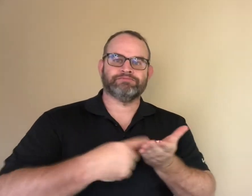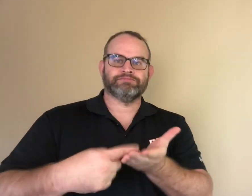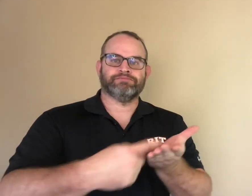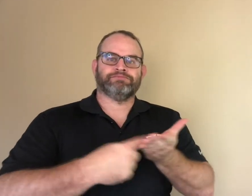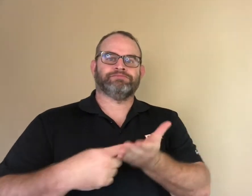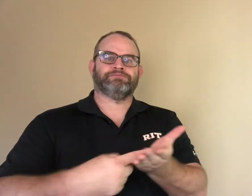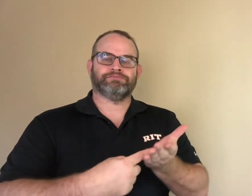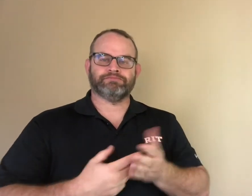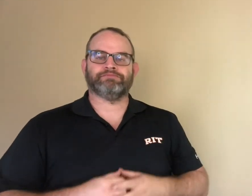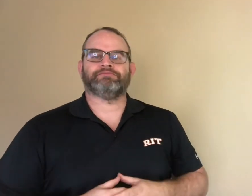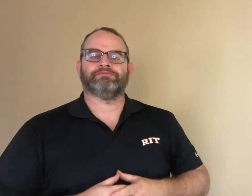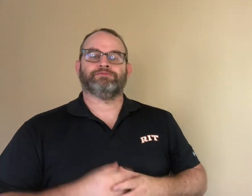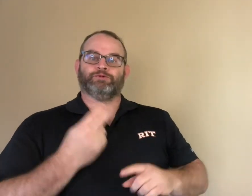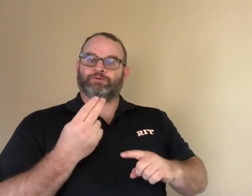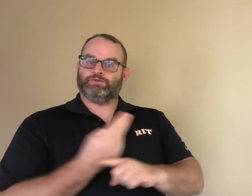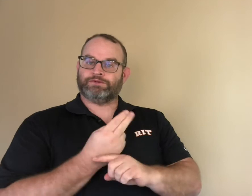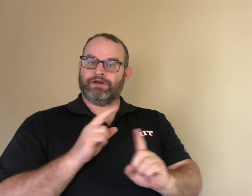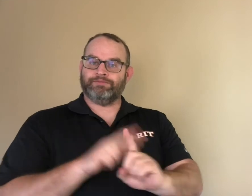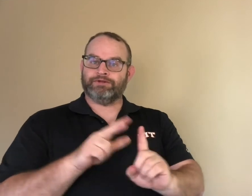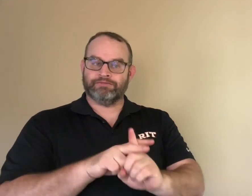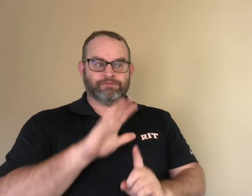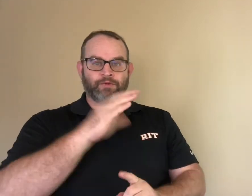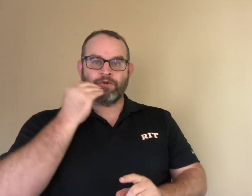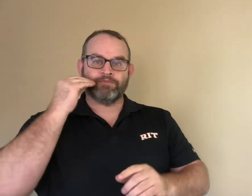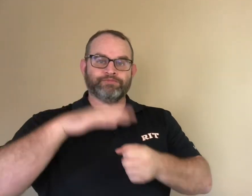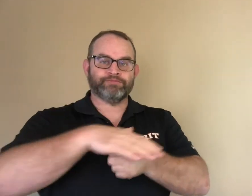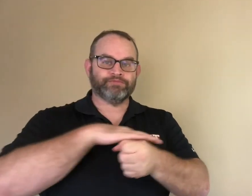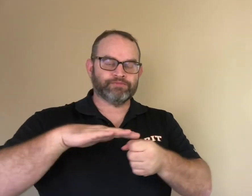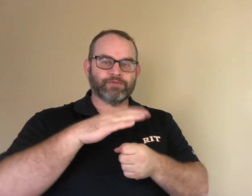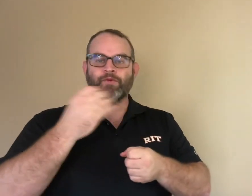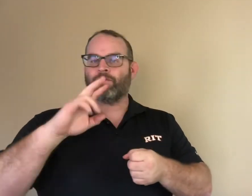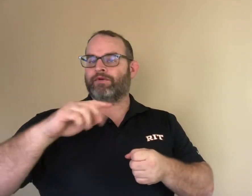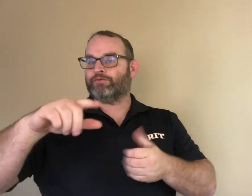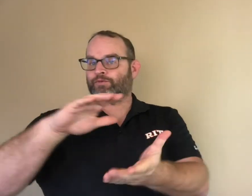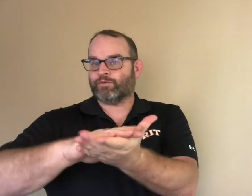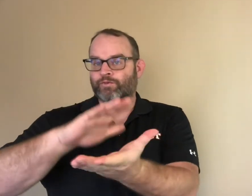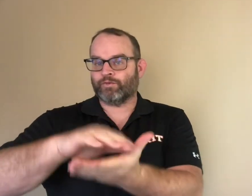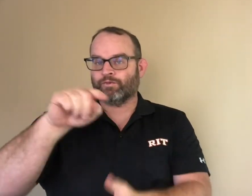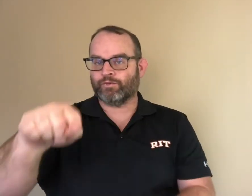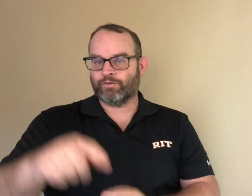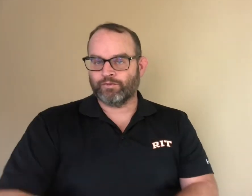which can lead to deeper discourse and wider applications at home and in school.